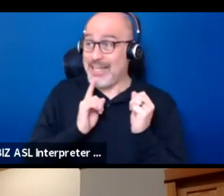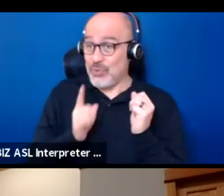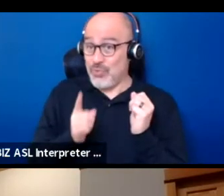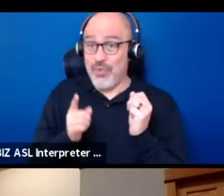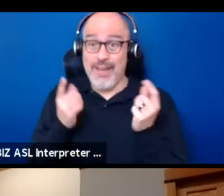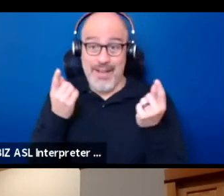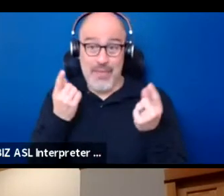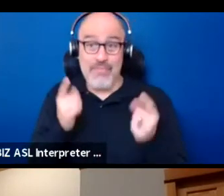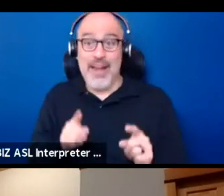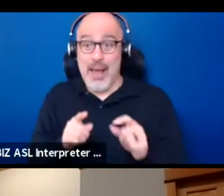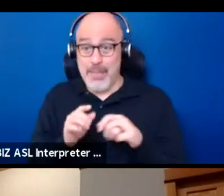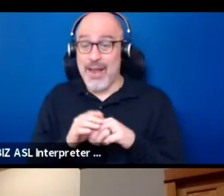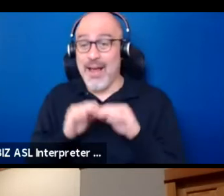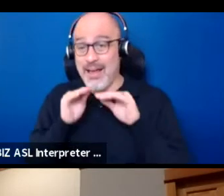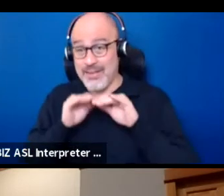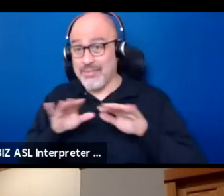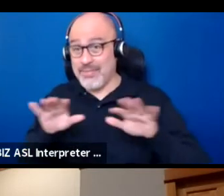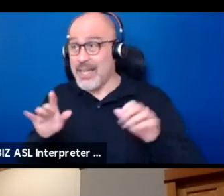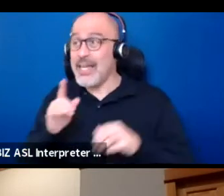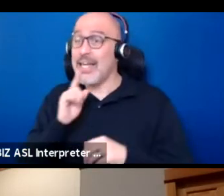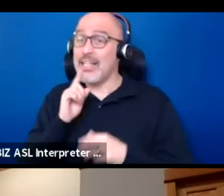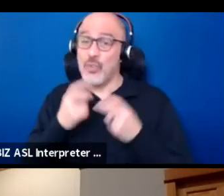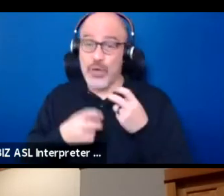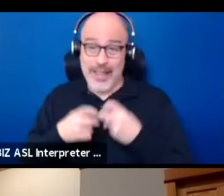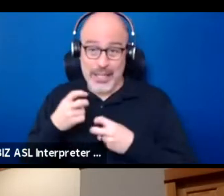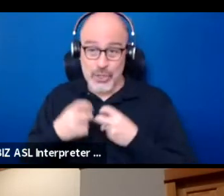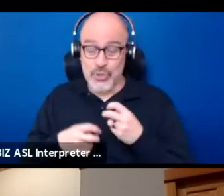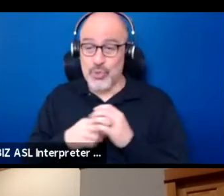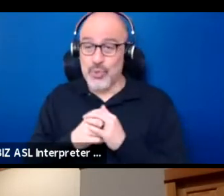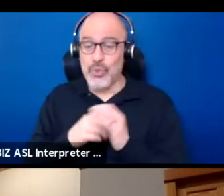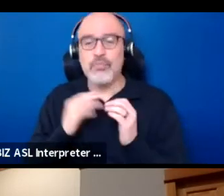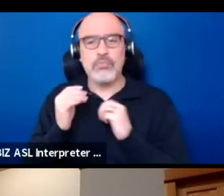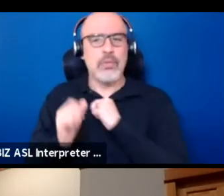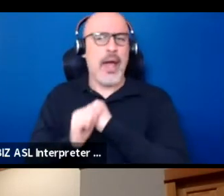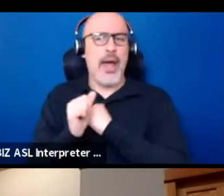a real issue and a real threat to mental health.